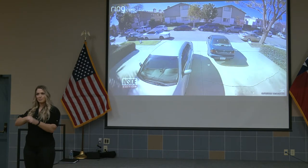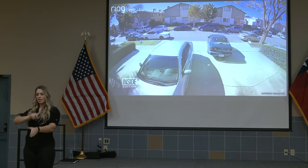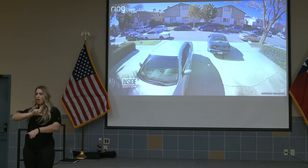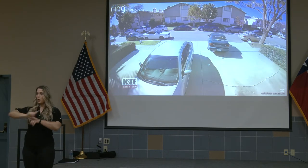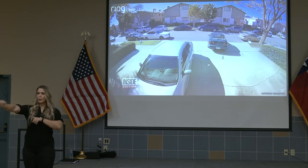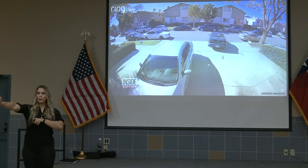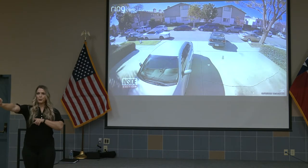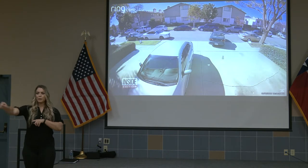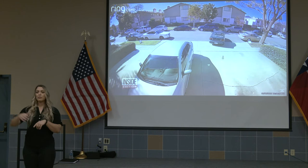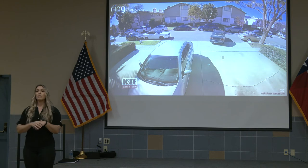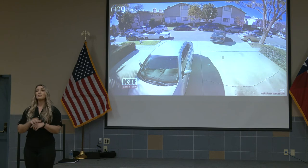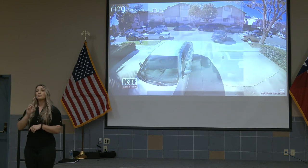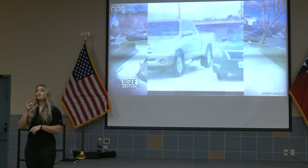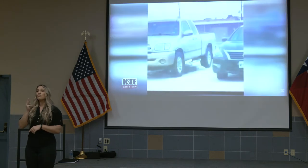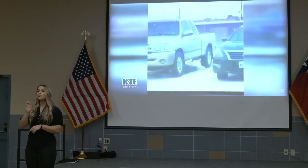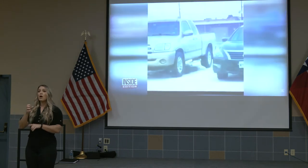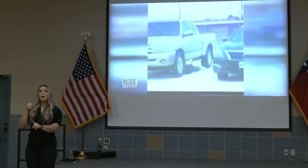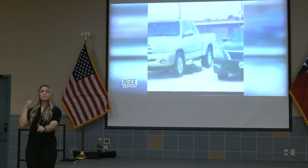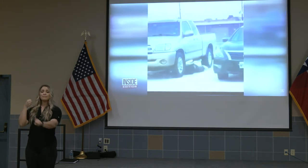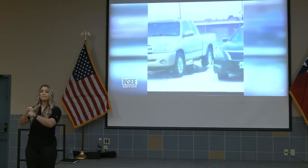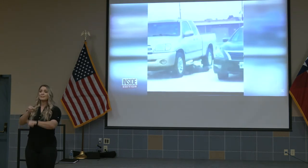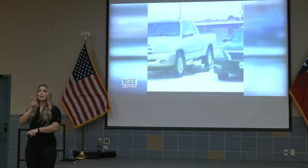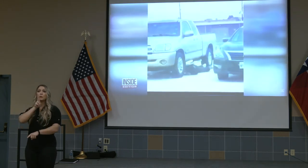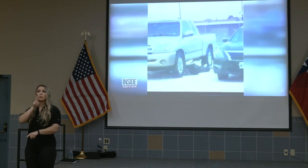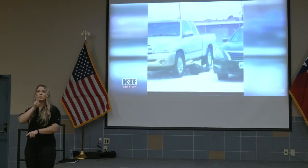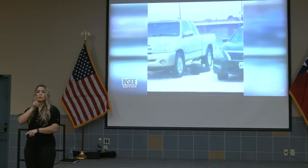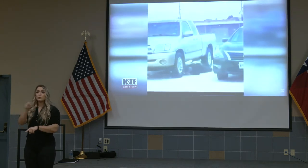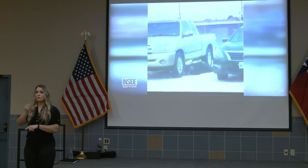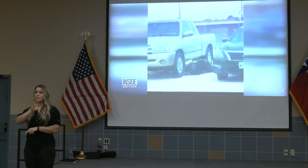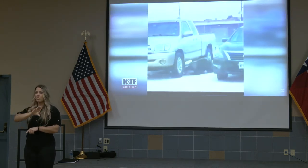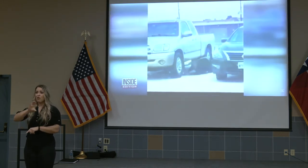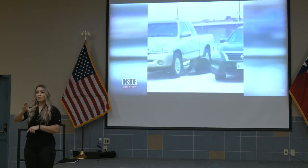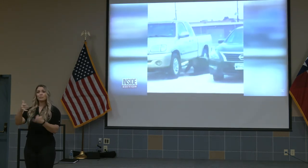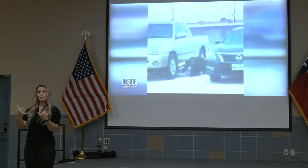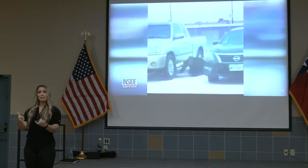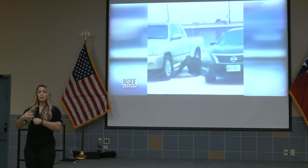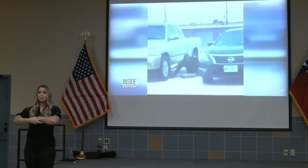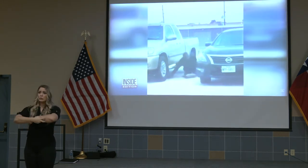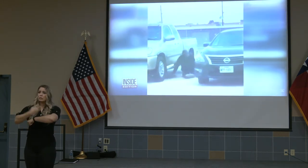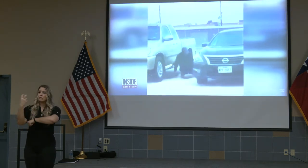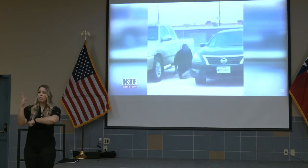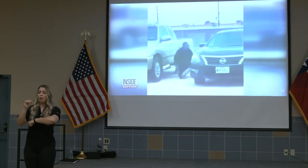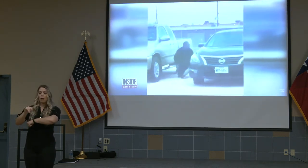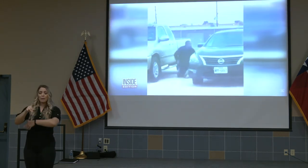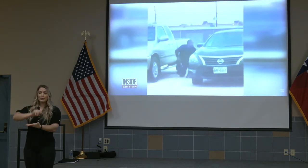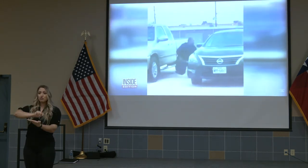The crime wave has hit Houston hard. Catalytic converters are being stolen by the truckloads.